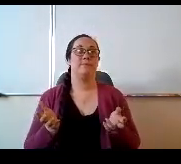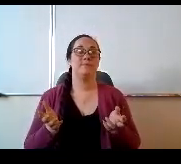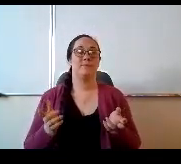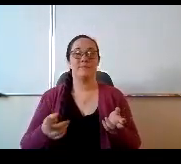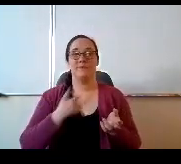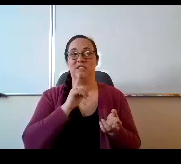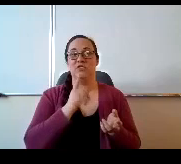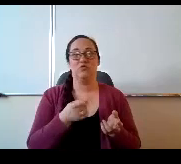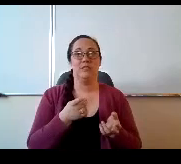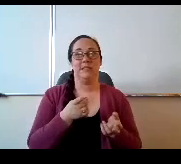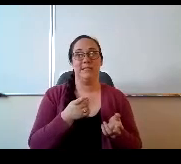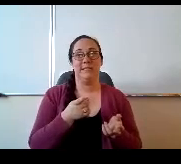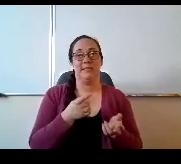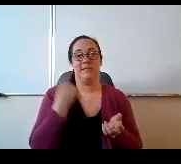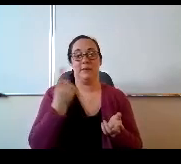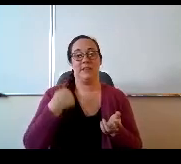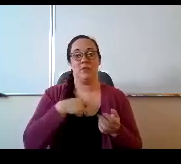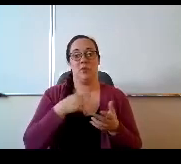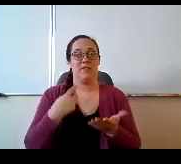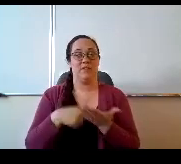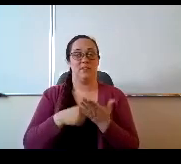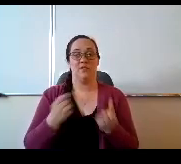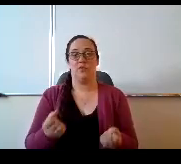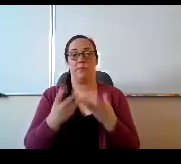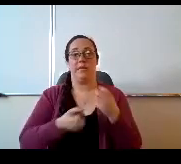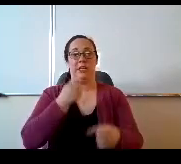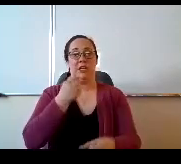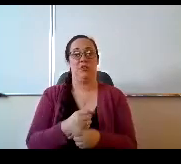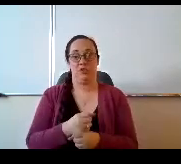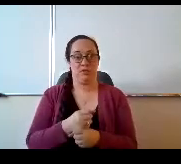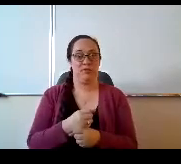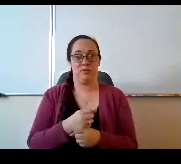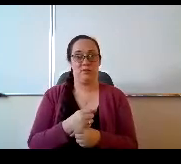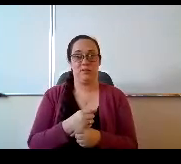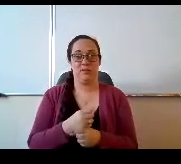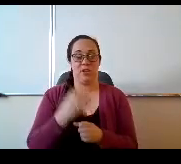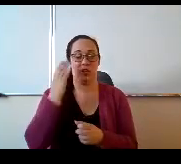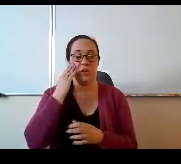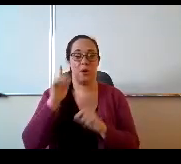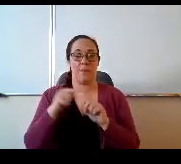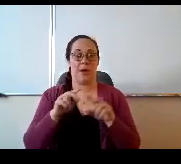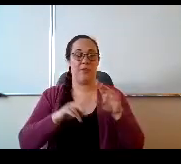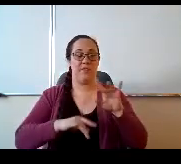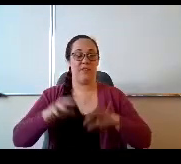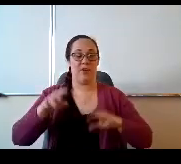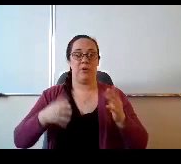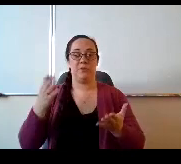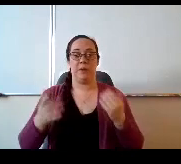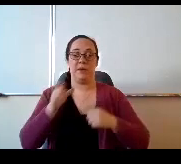some of us have talked about for years. About, you know the variable maybe shouldn't be time. The variable should be learning,